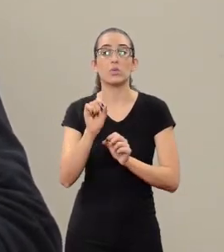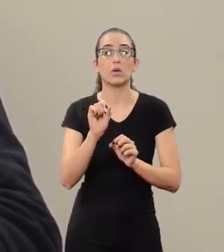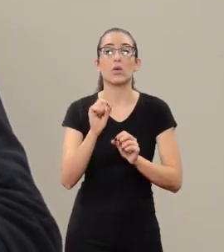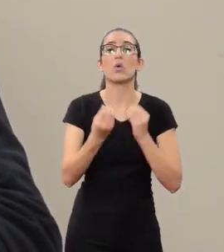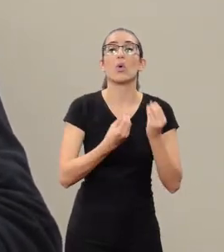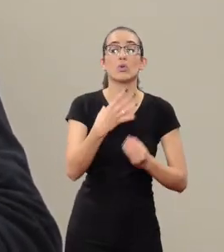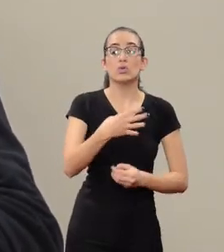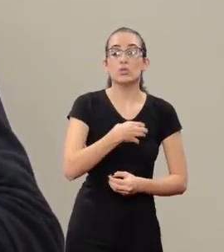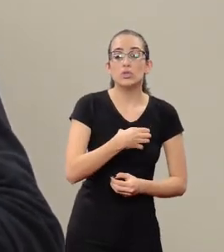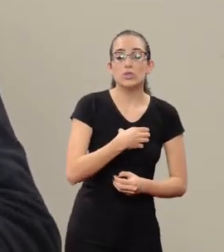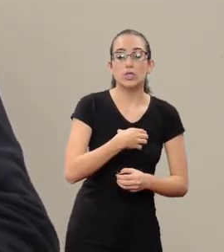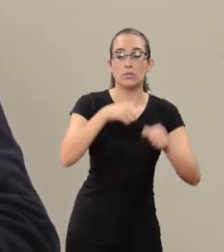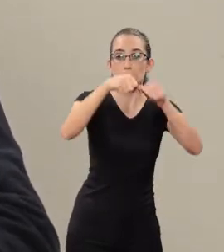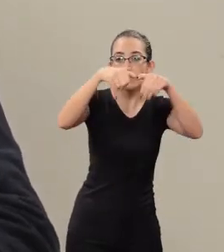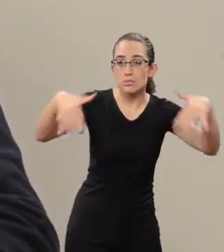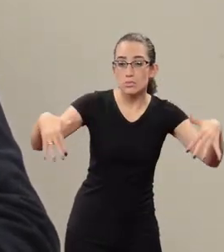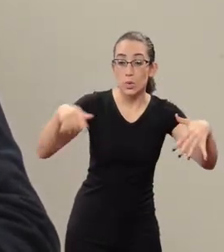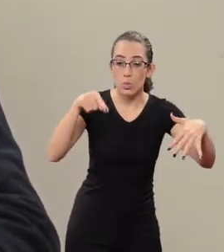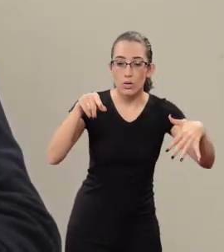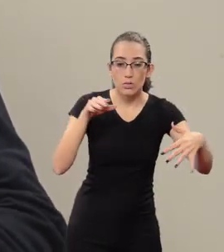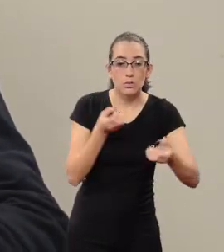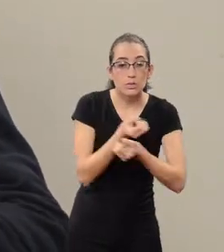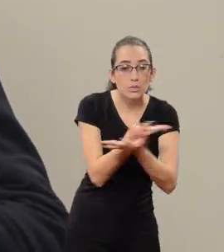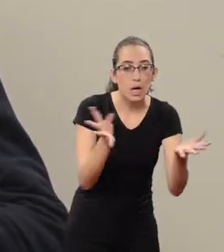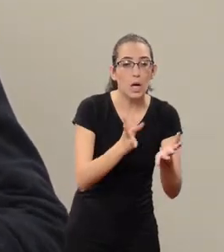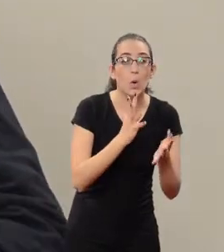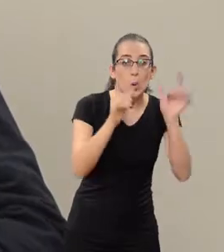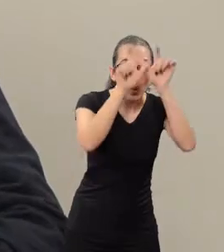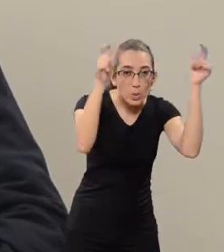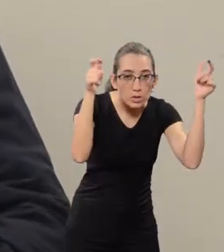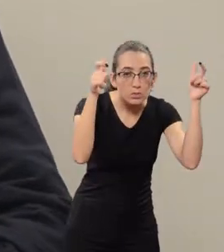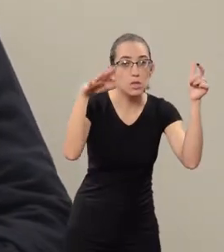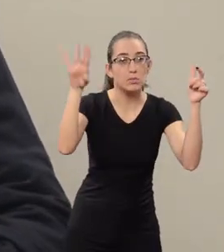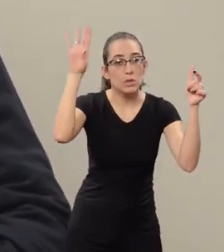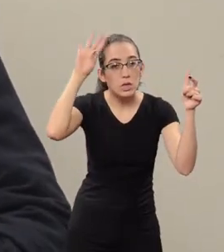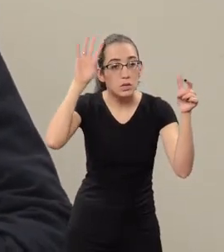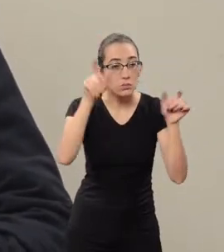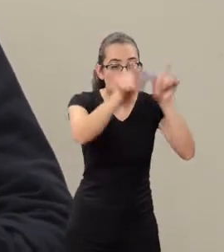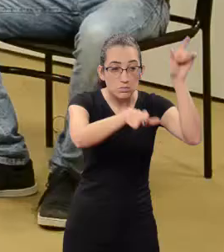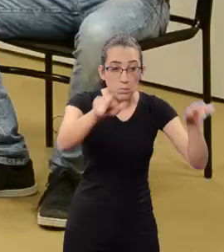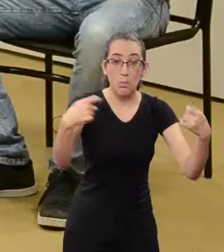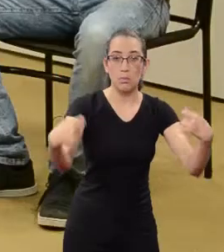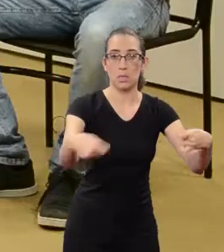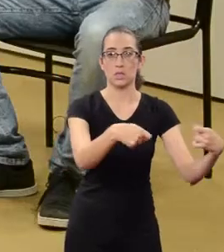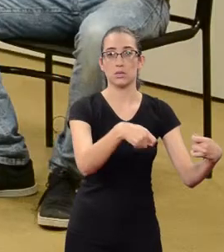into the curriculum. To take the academic knowledge to those who need